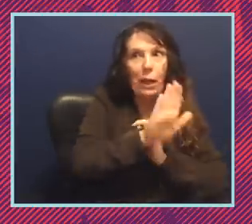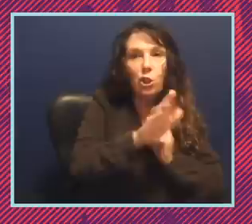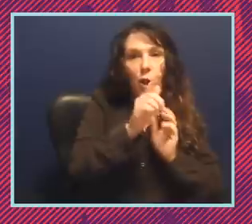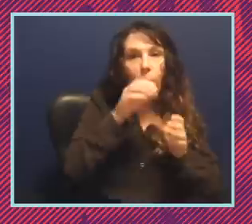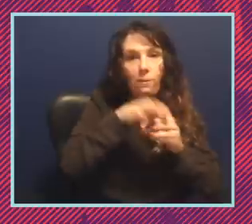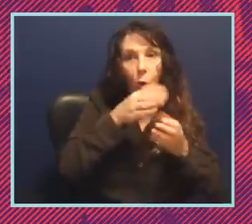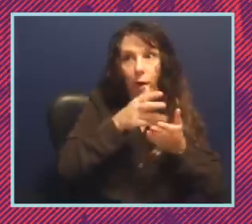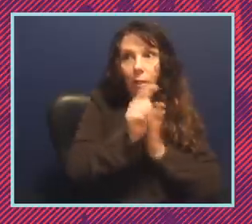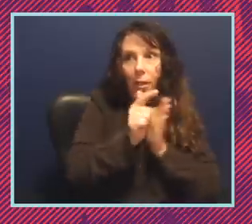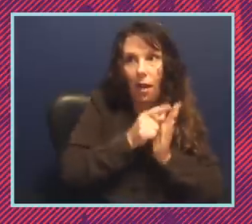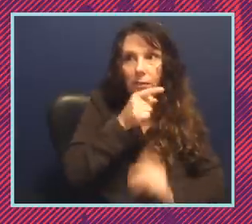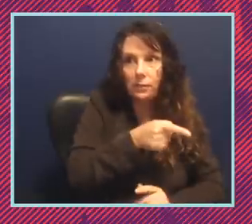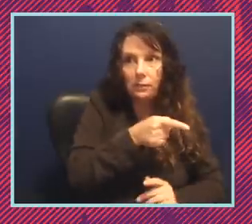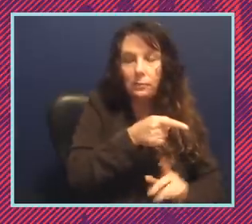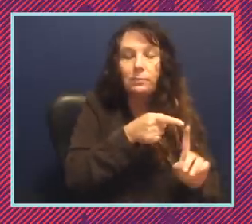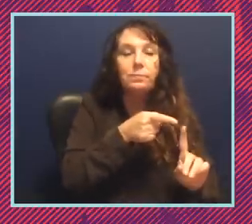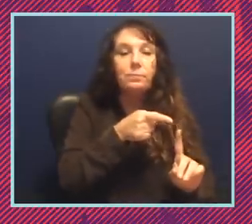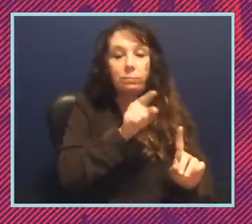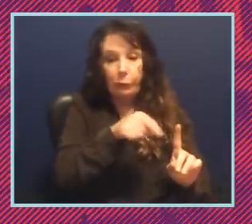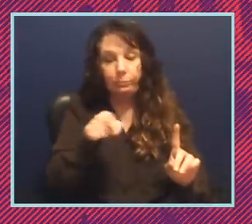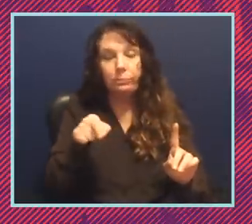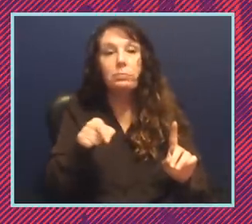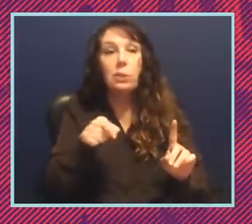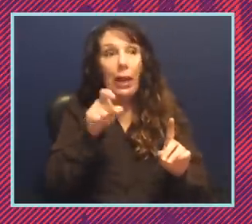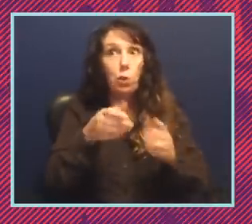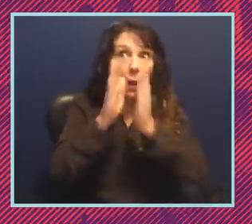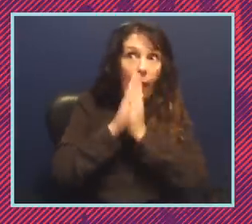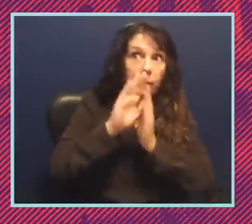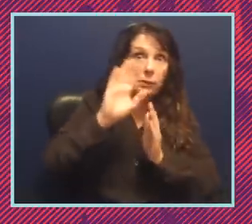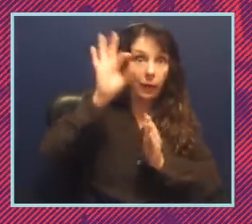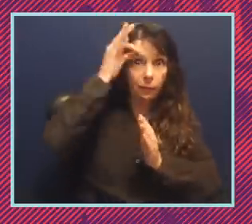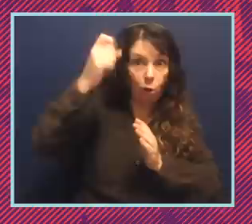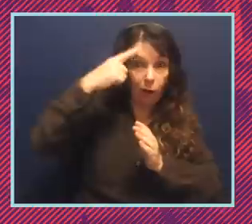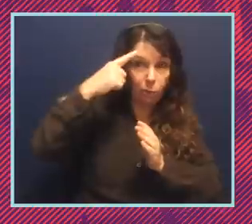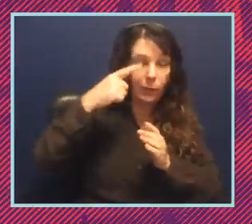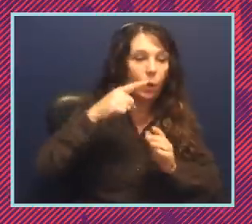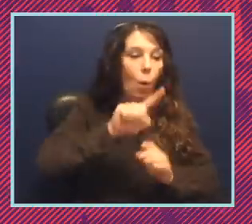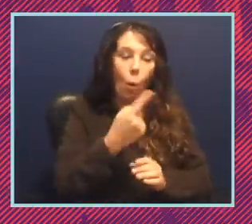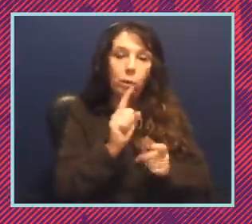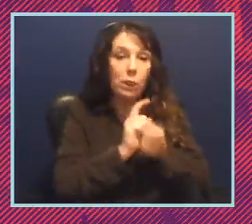and that those voting laws permission from the federal government would only go into effect if